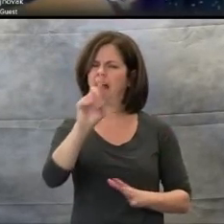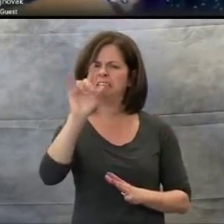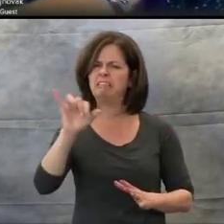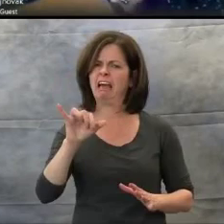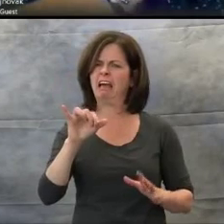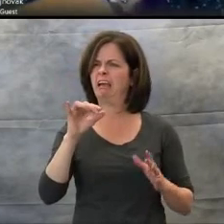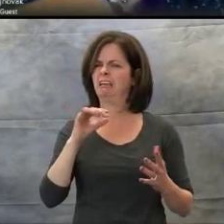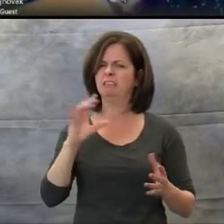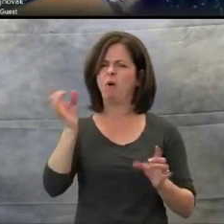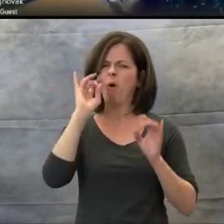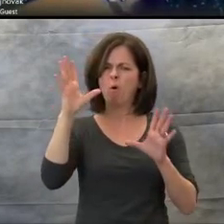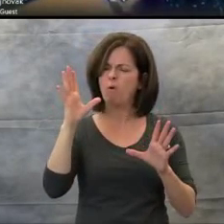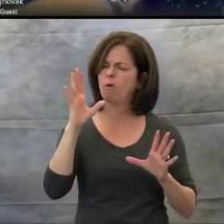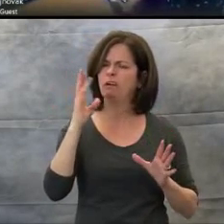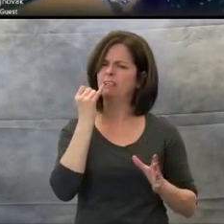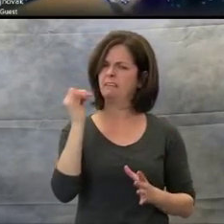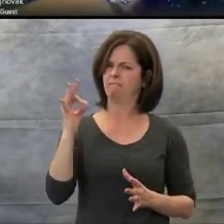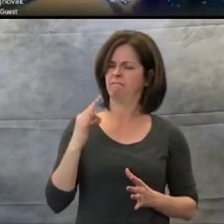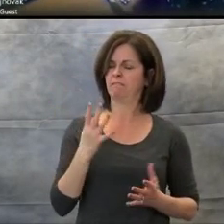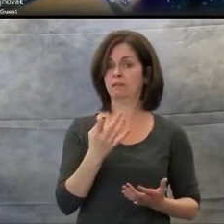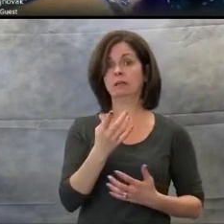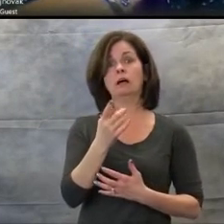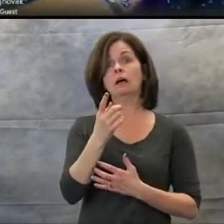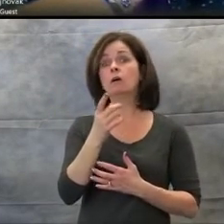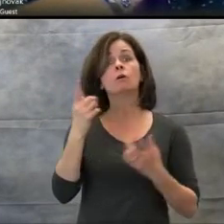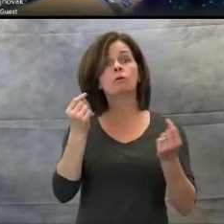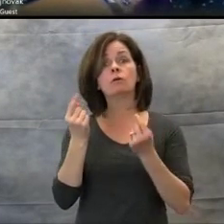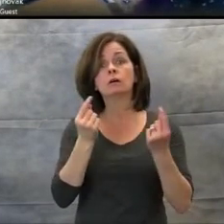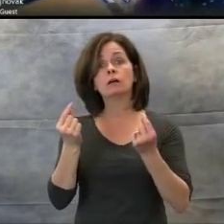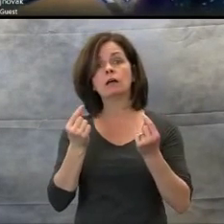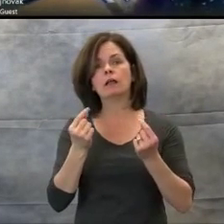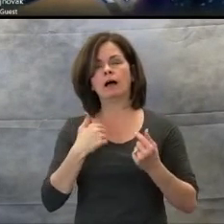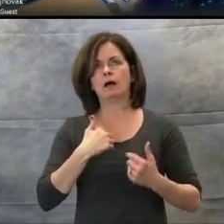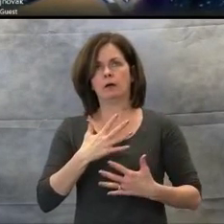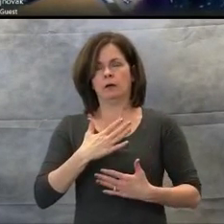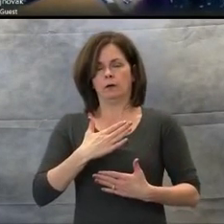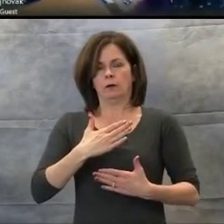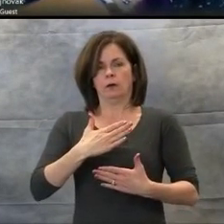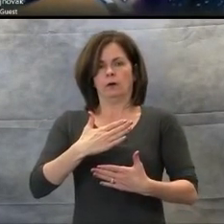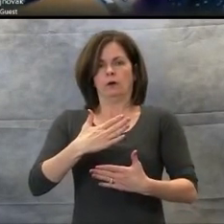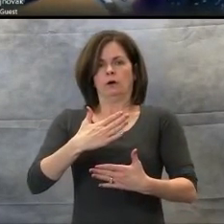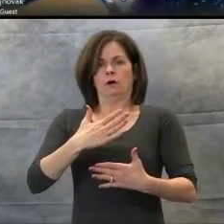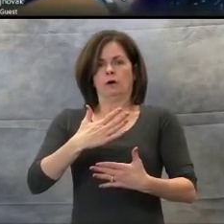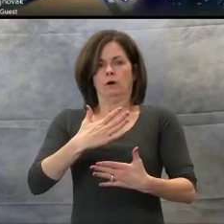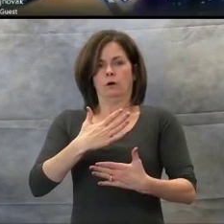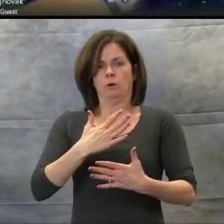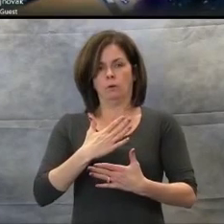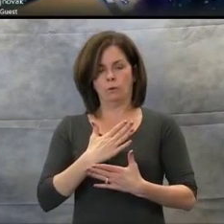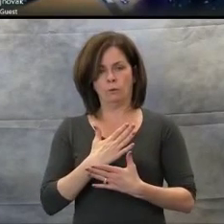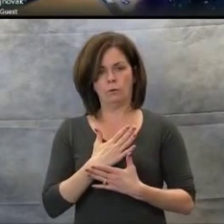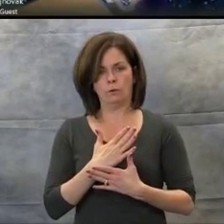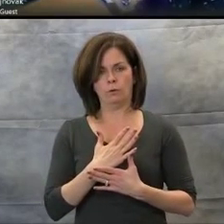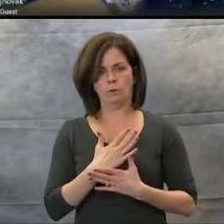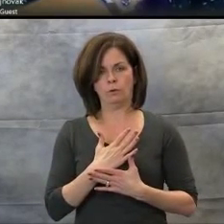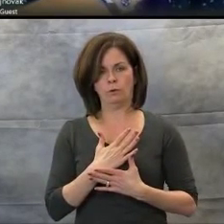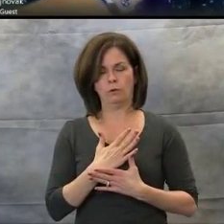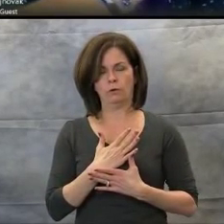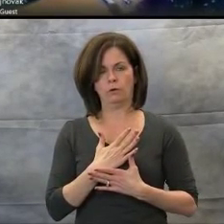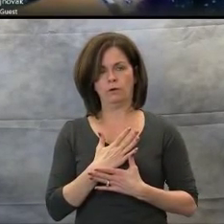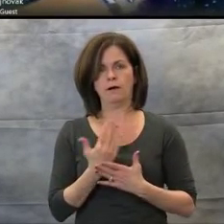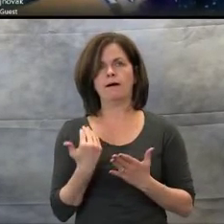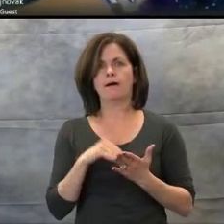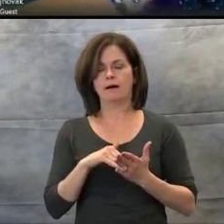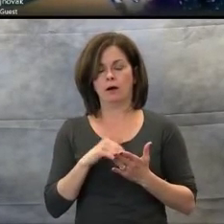I take a deep breath, take a deep breath.